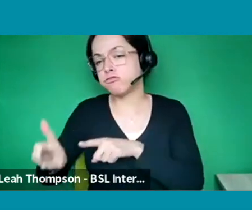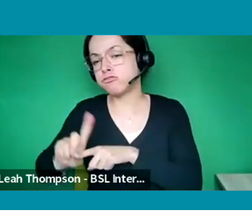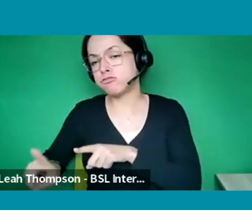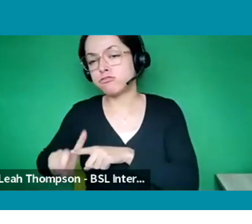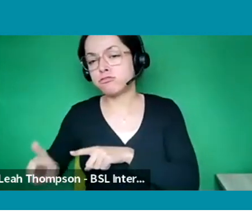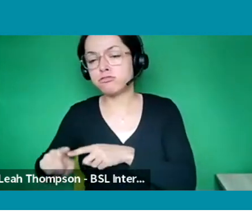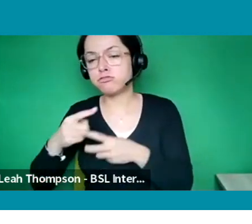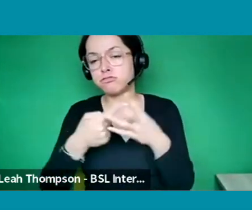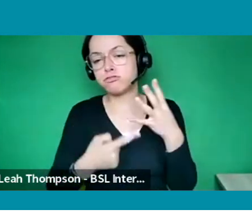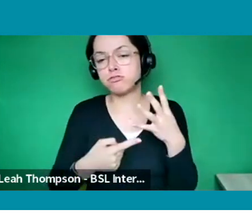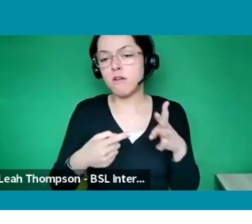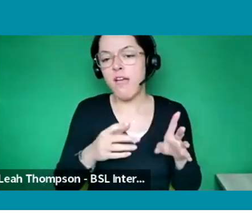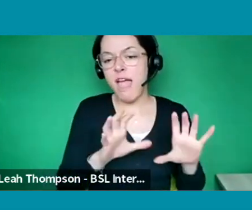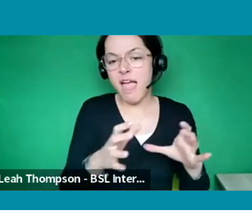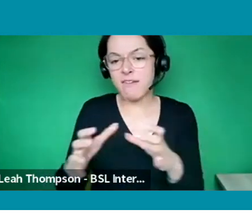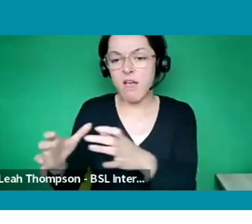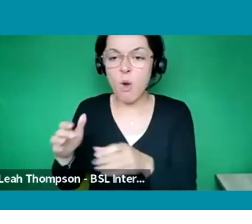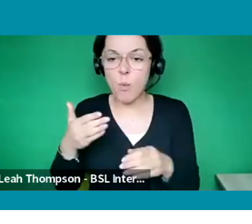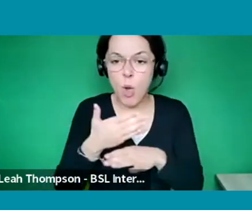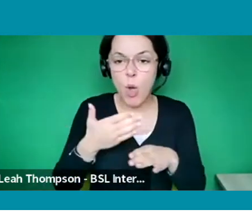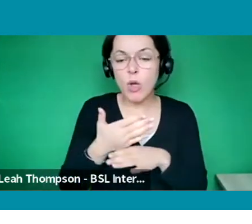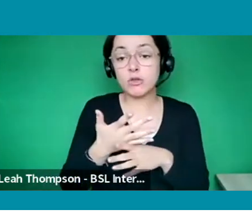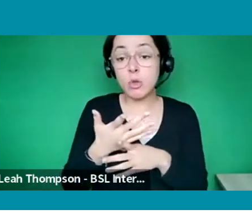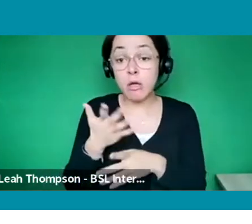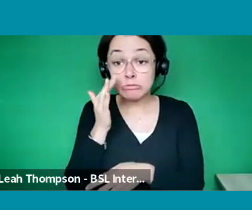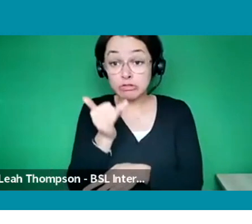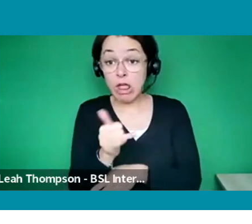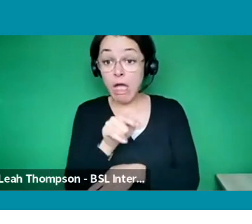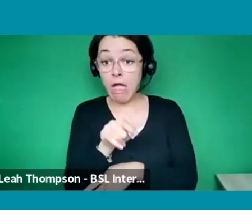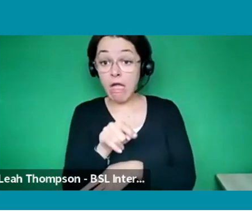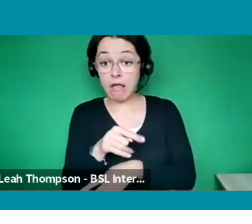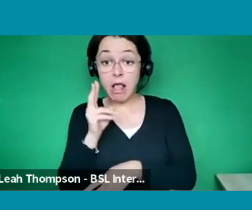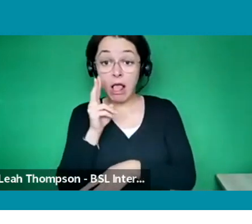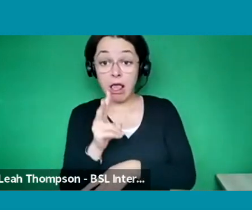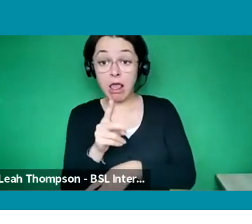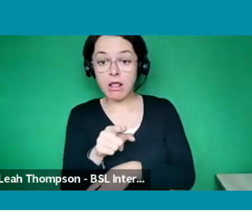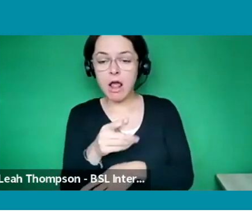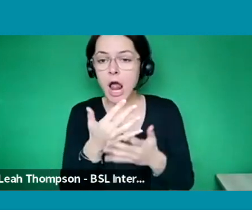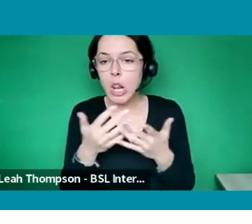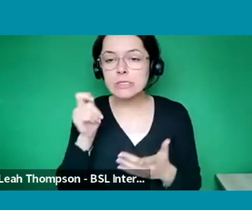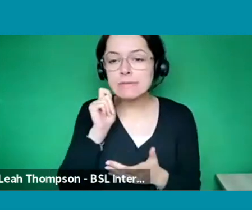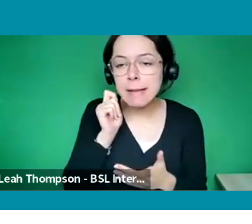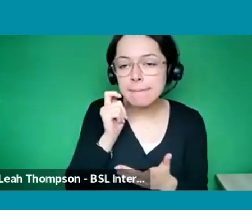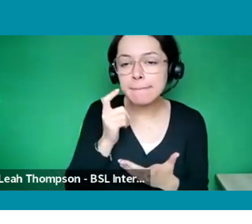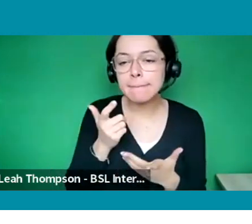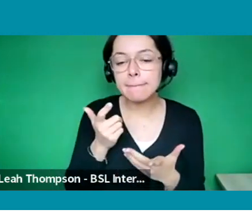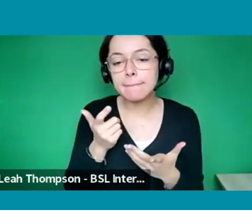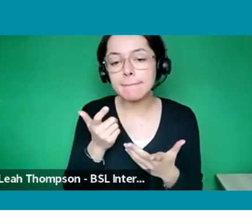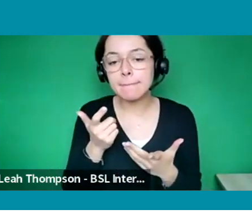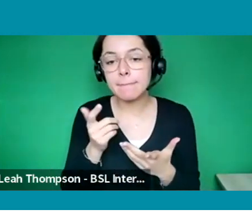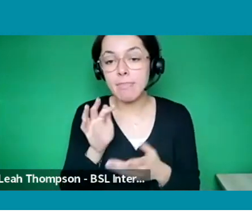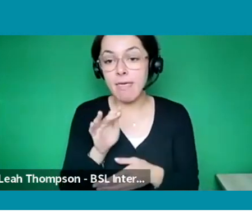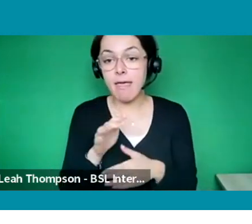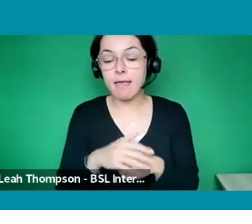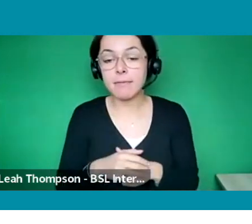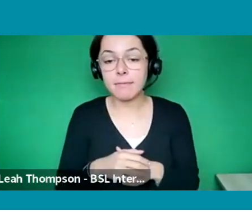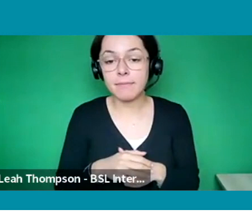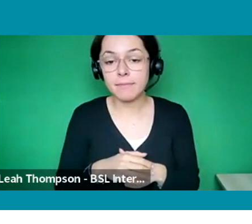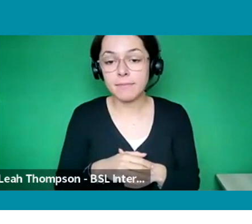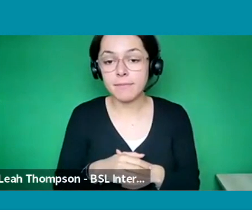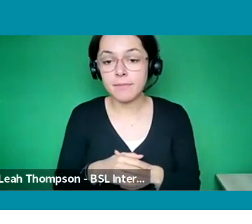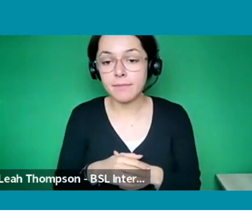So check them out, there’s lots of good nuggets of information like that in there.